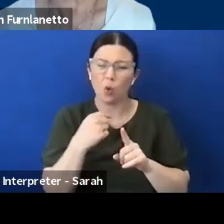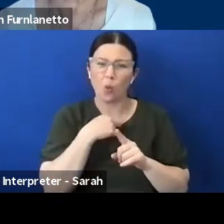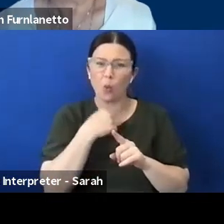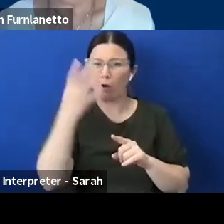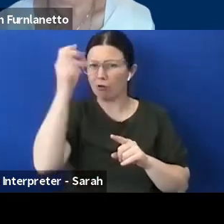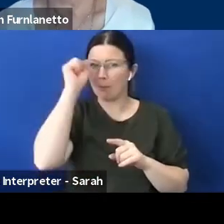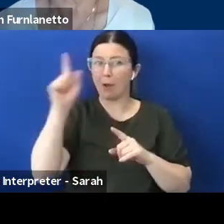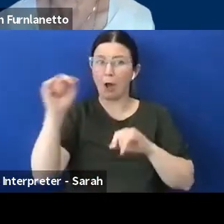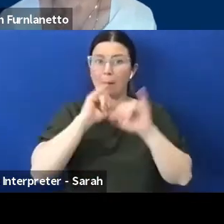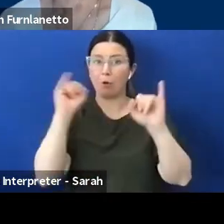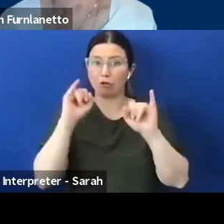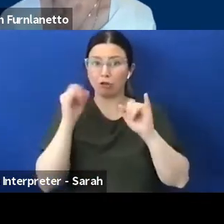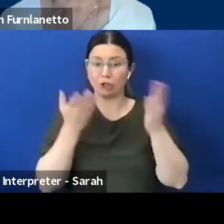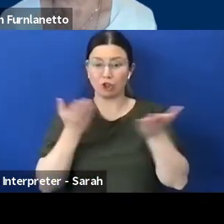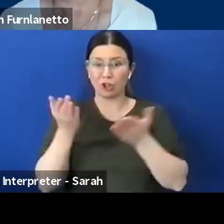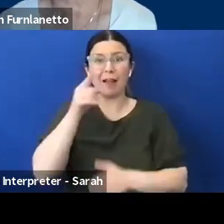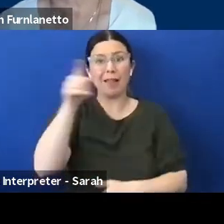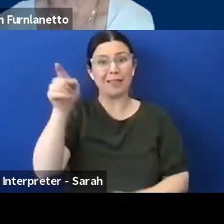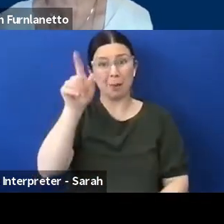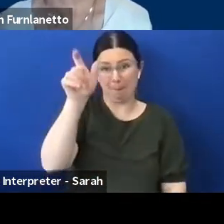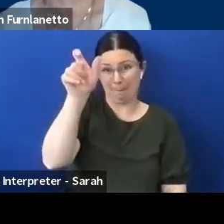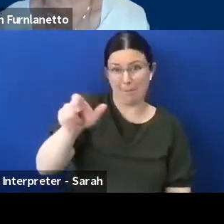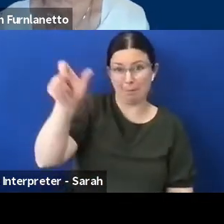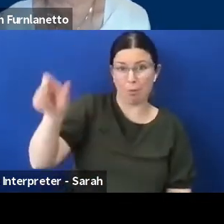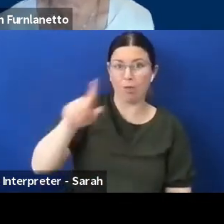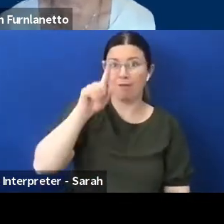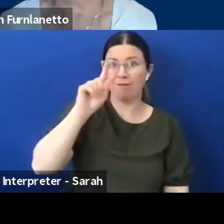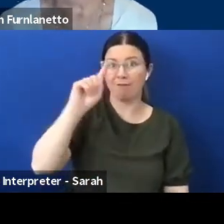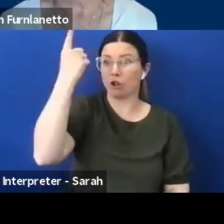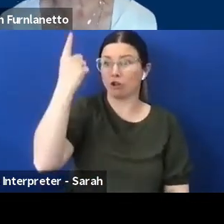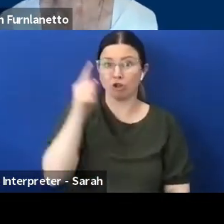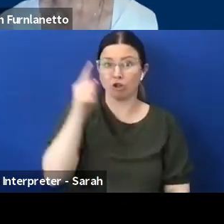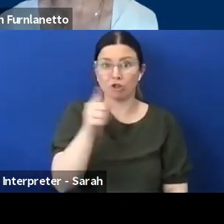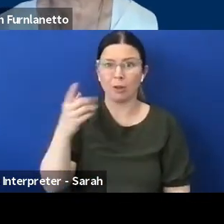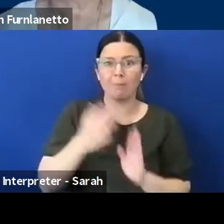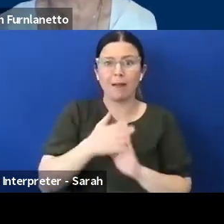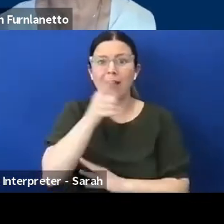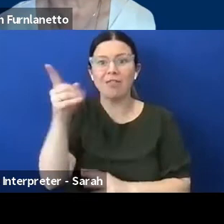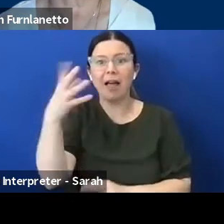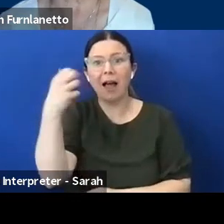first and they have their own attitudes, in their own place where they're at in their lives and